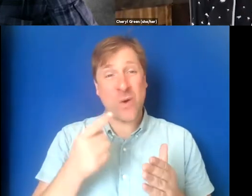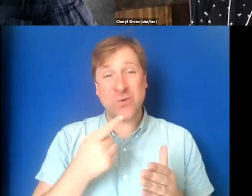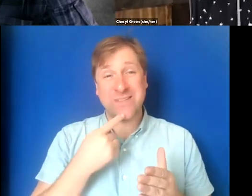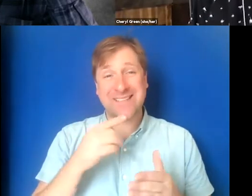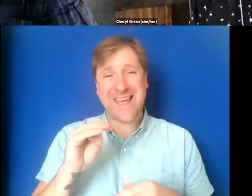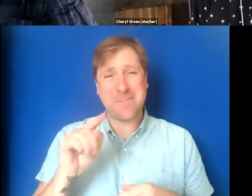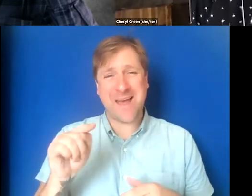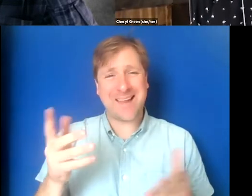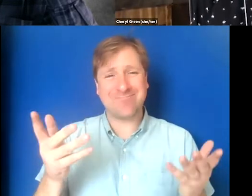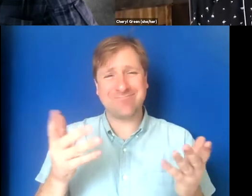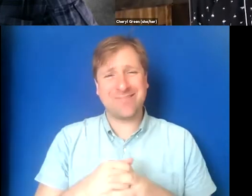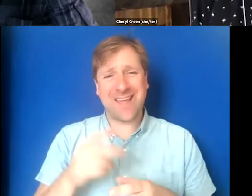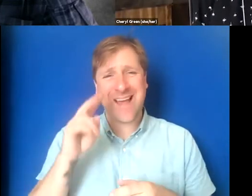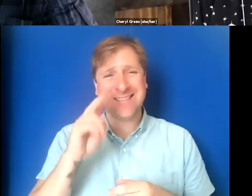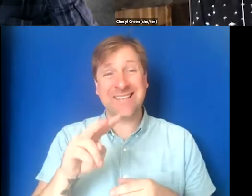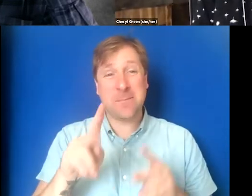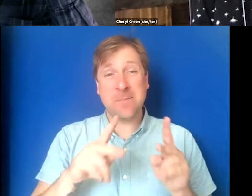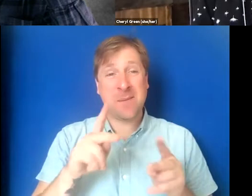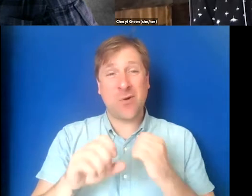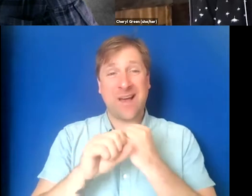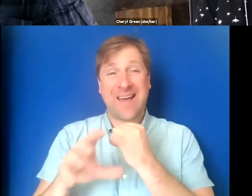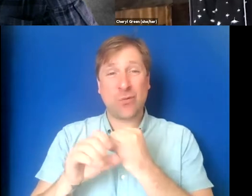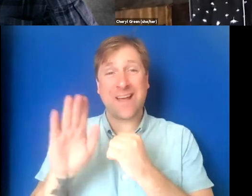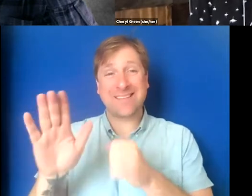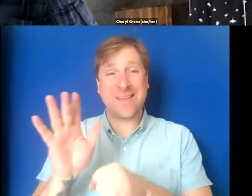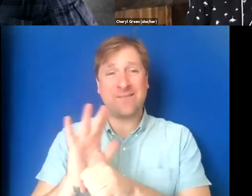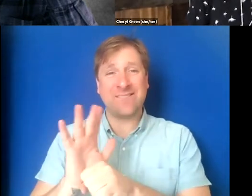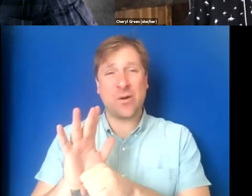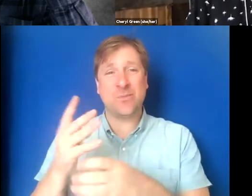I mean, I see people advertise their film screenings.